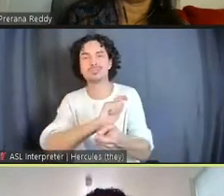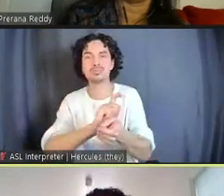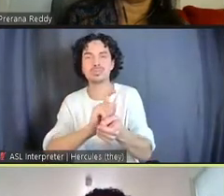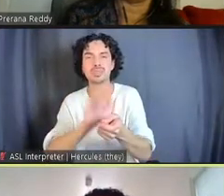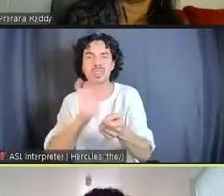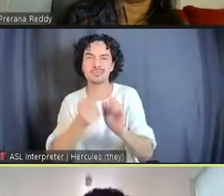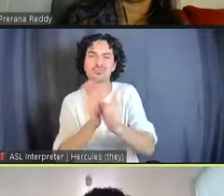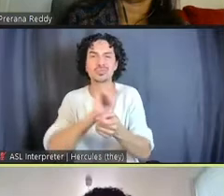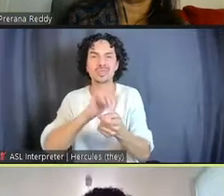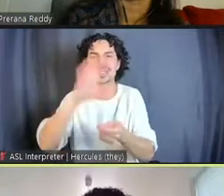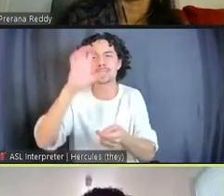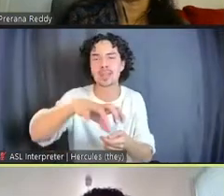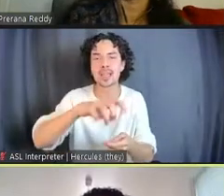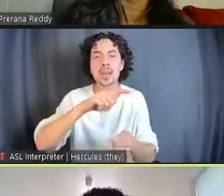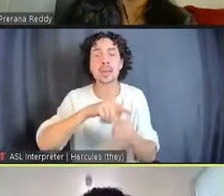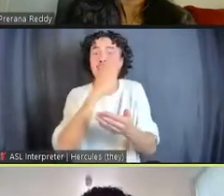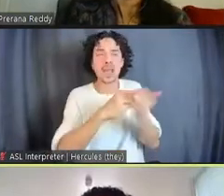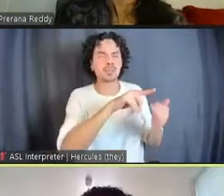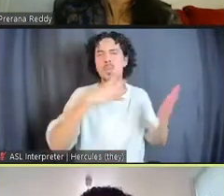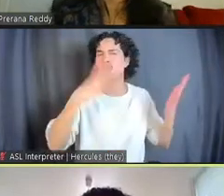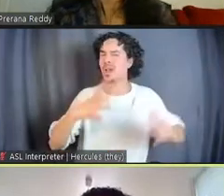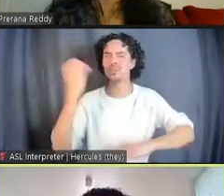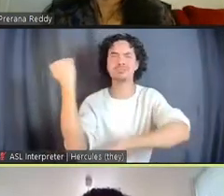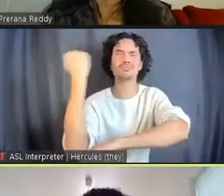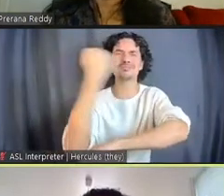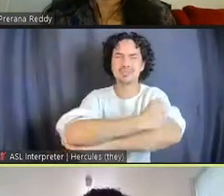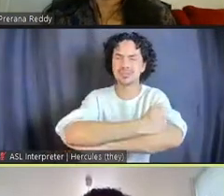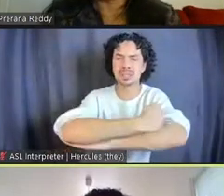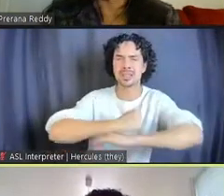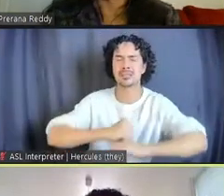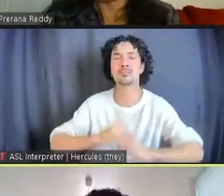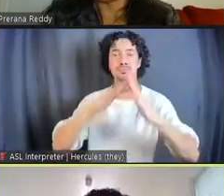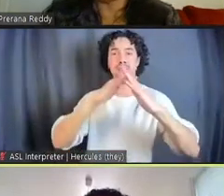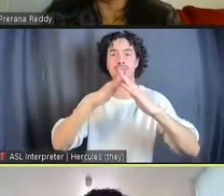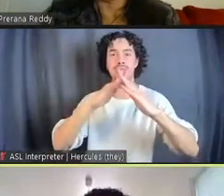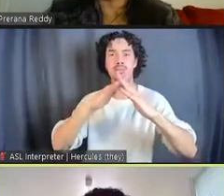demolished completely and rebuilt, right? So, we did four options for the